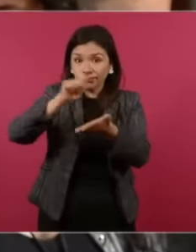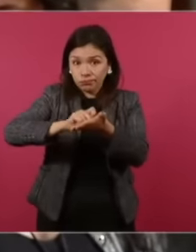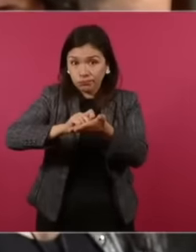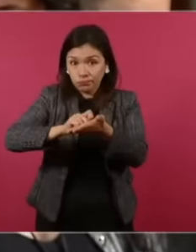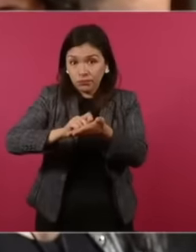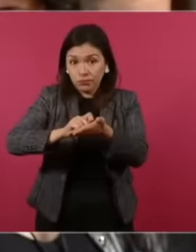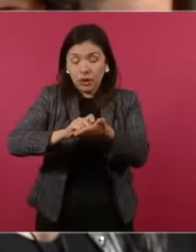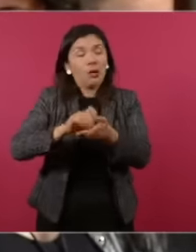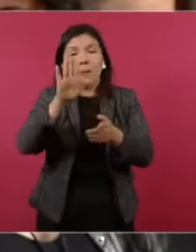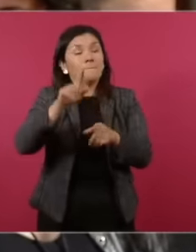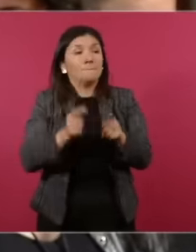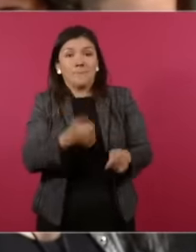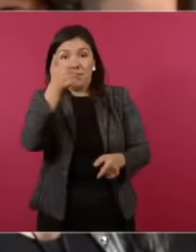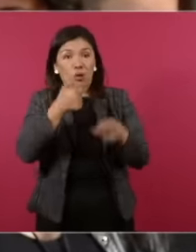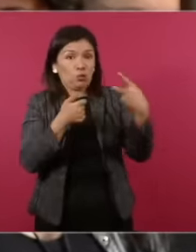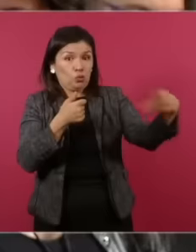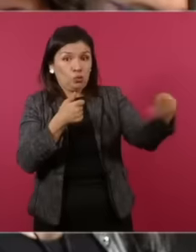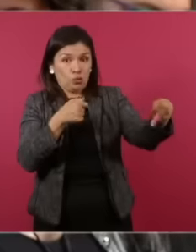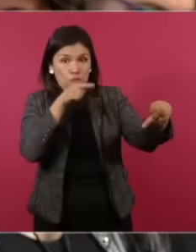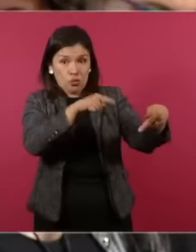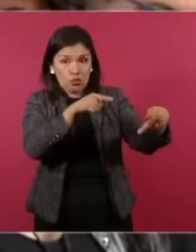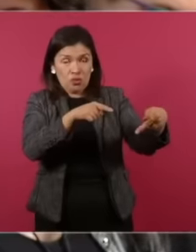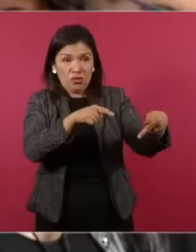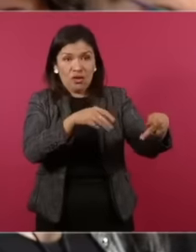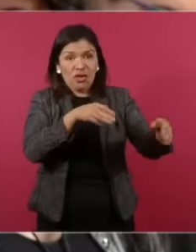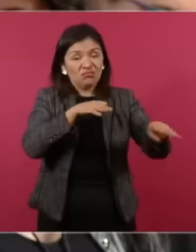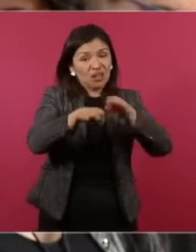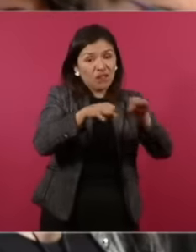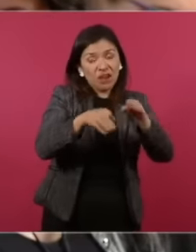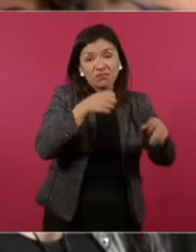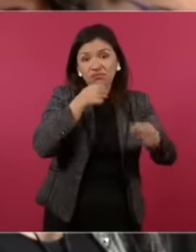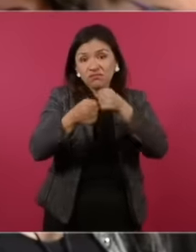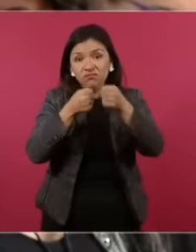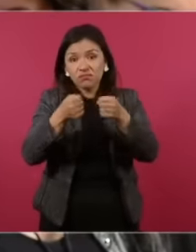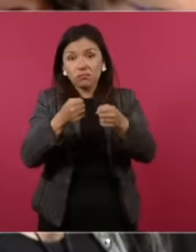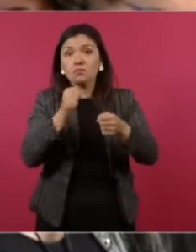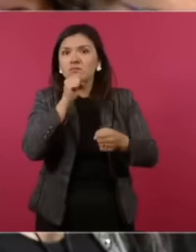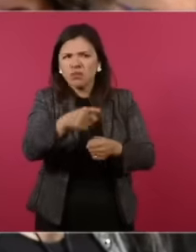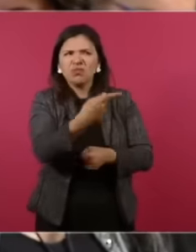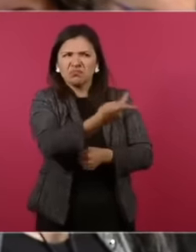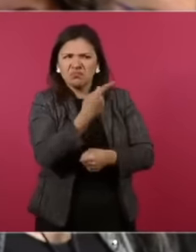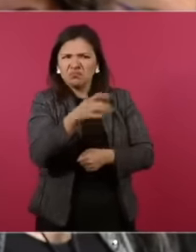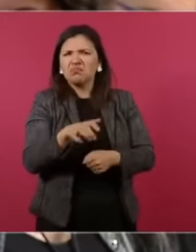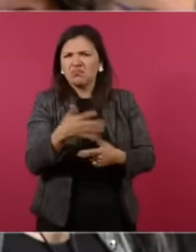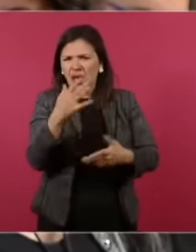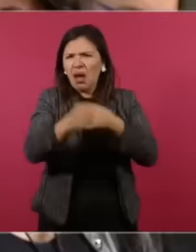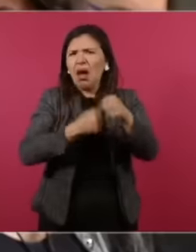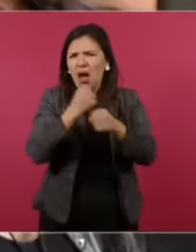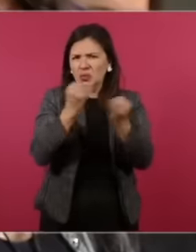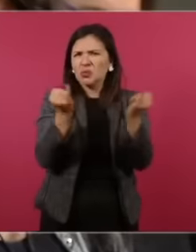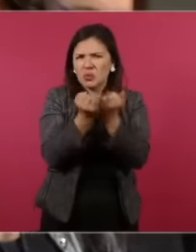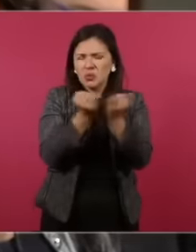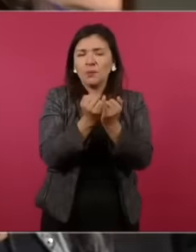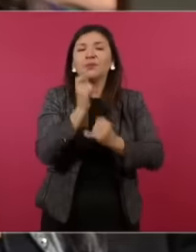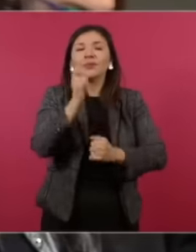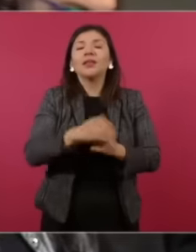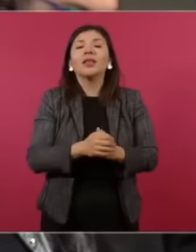ae from her eh As a reporter who is almost the same age it was a matter of drug sales in